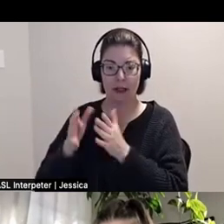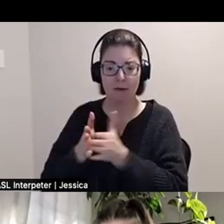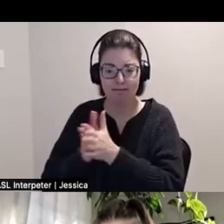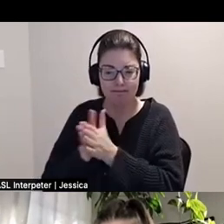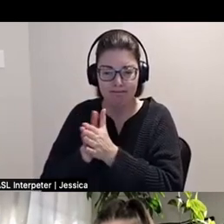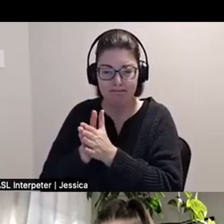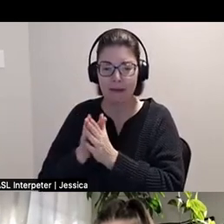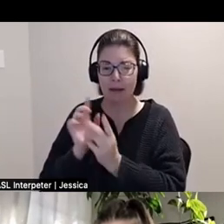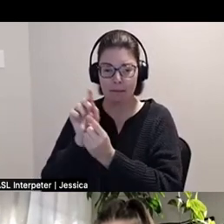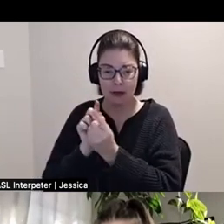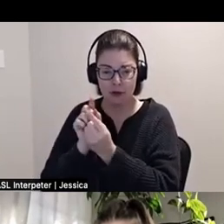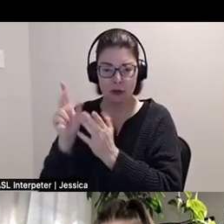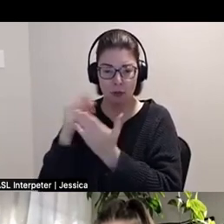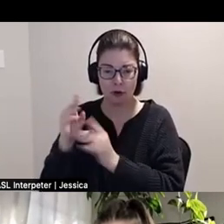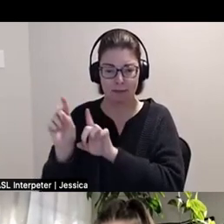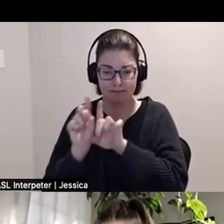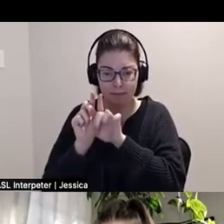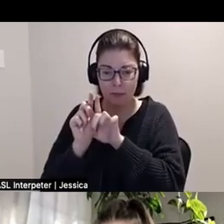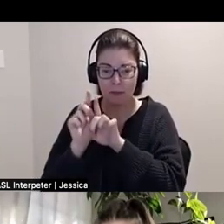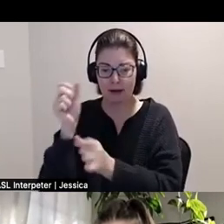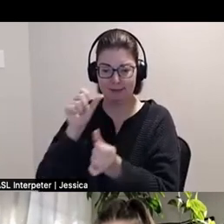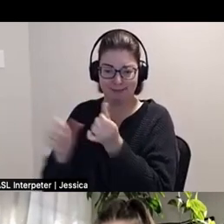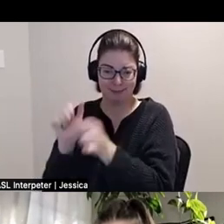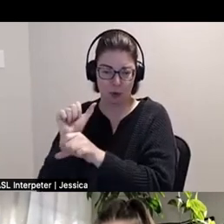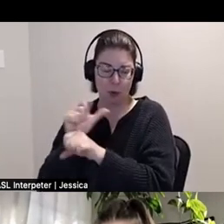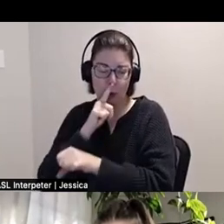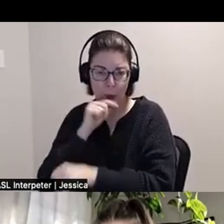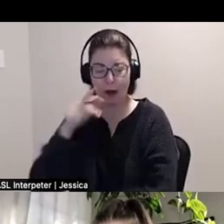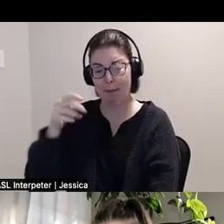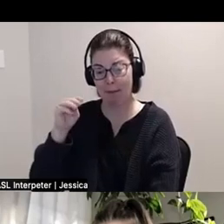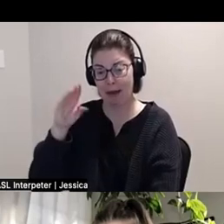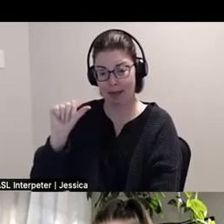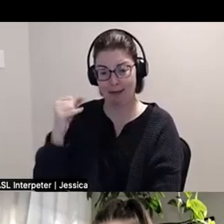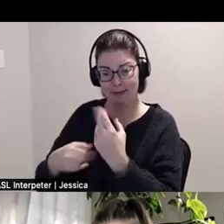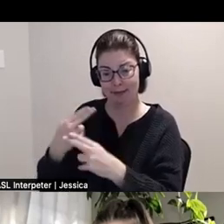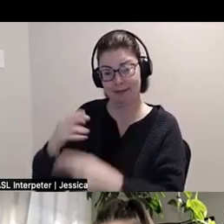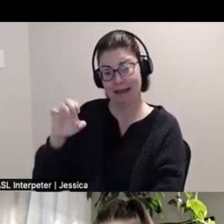working under the guidance of curator Pamela Edmonds with support from Canadian Heritage